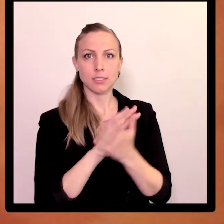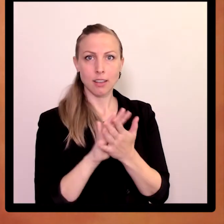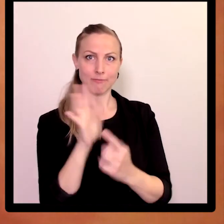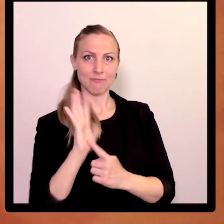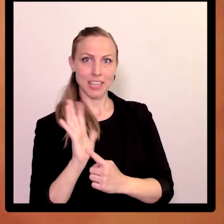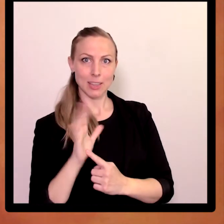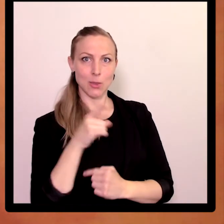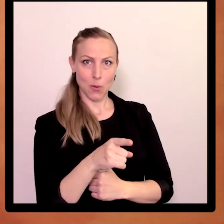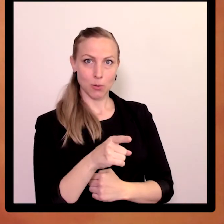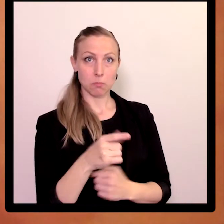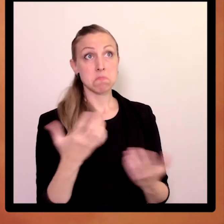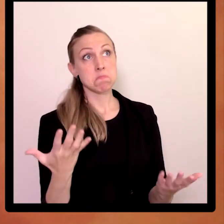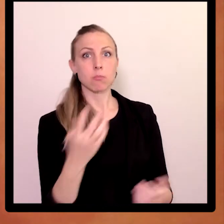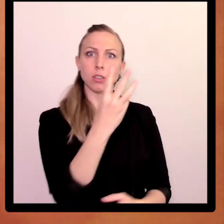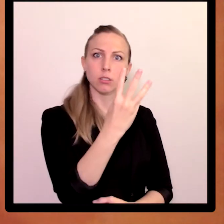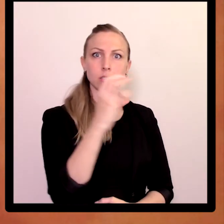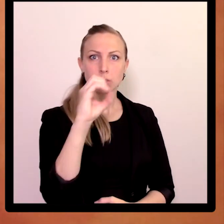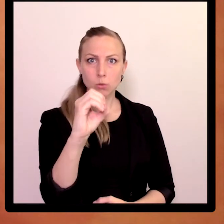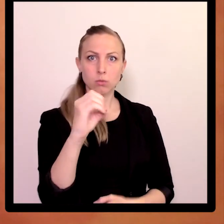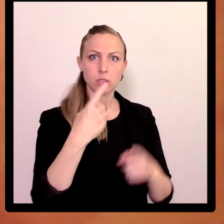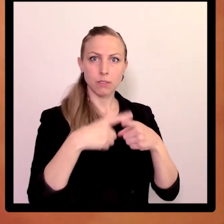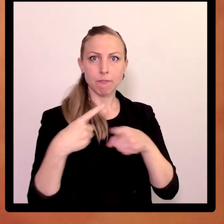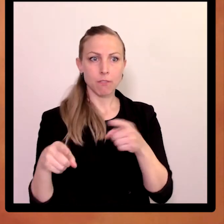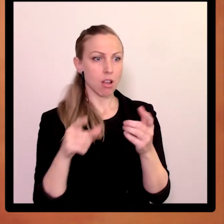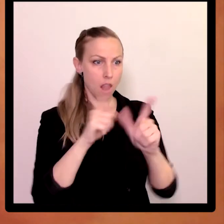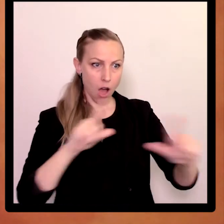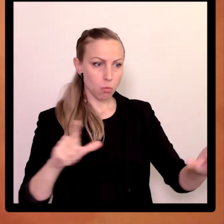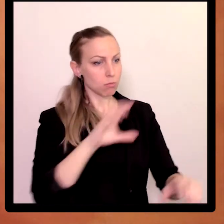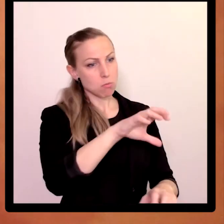and almost 30 languages are represented there.